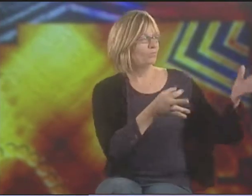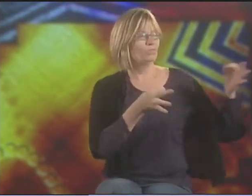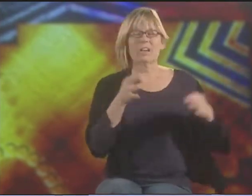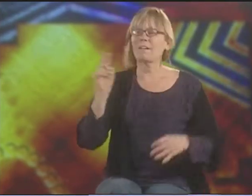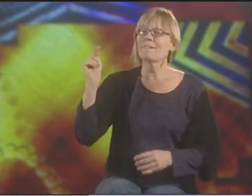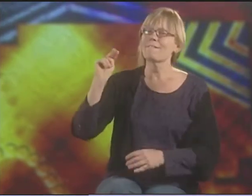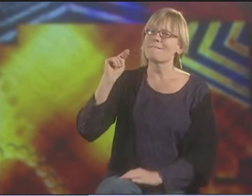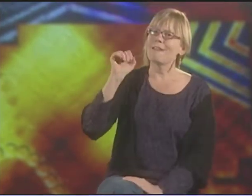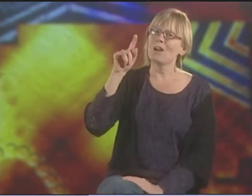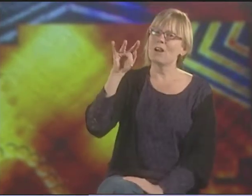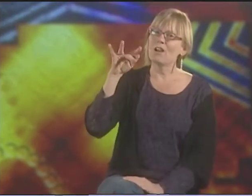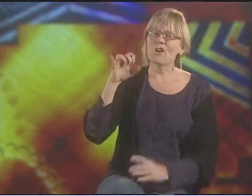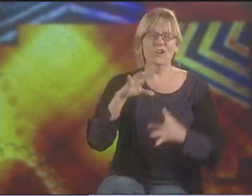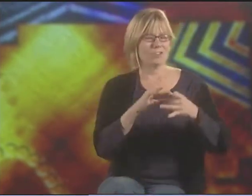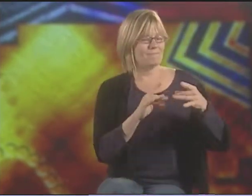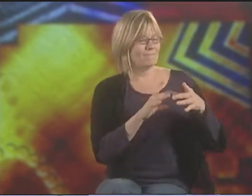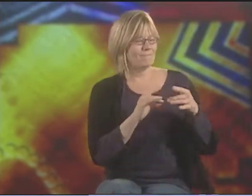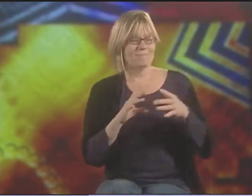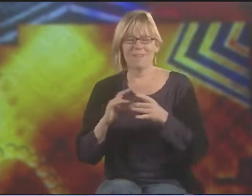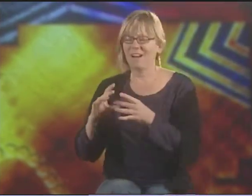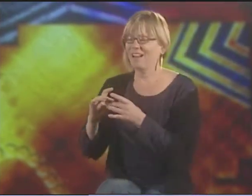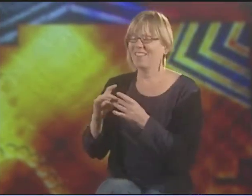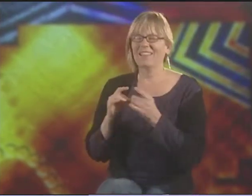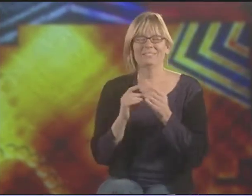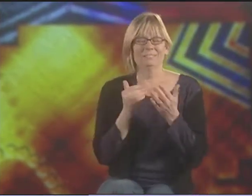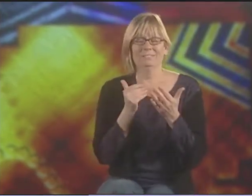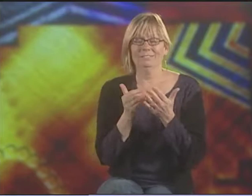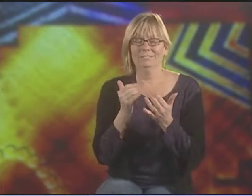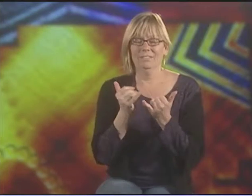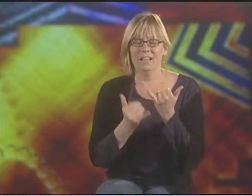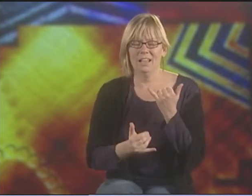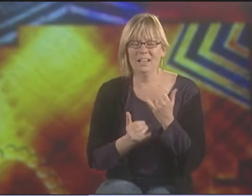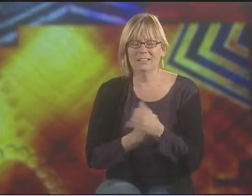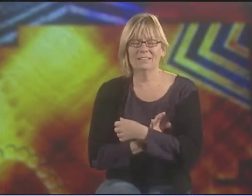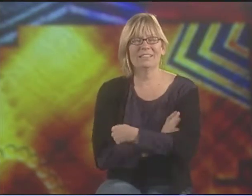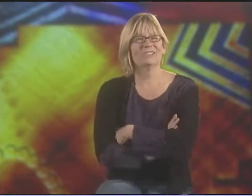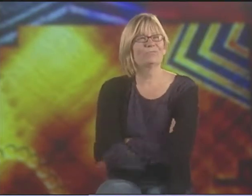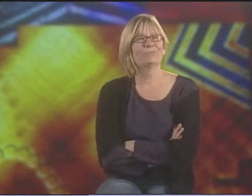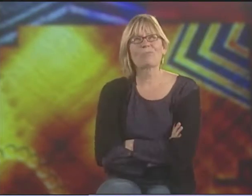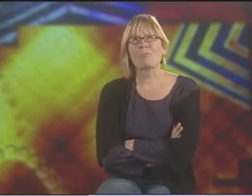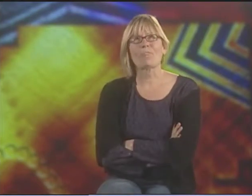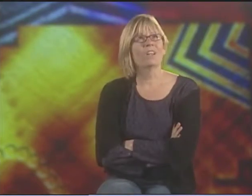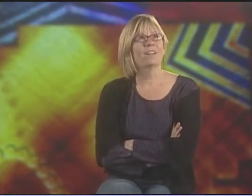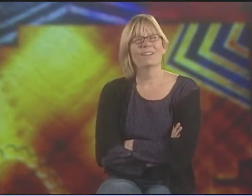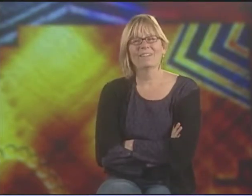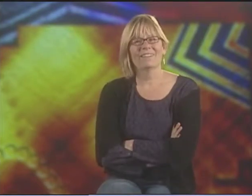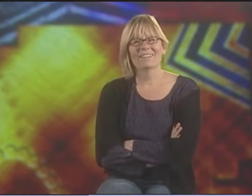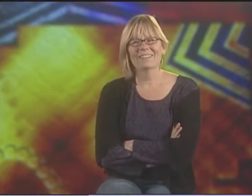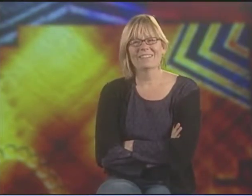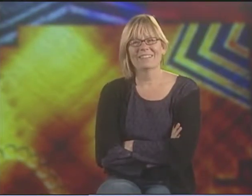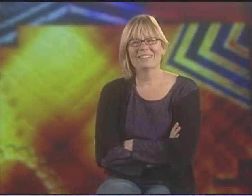HE'S THE NARRATOR. HE'S TELLING EVERYTHING. HE'S VERY OBJECTIVE. AND AT THE VERY END, HE STANDS THERE AND SHAKES HIS HEAD LIKE, "CAN YOU BELIEVE THIS?"